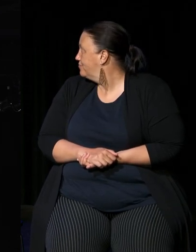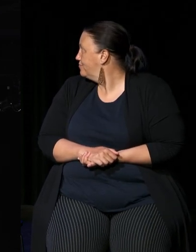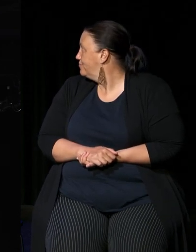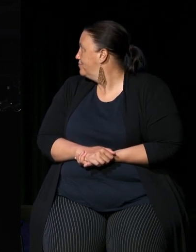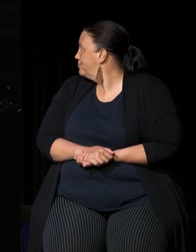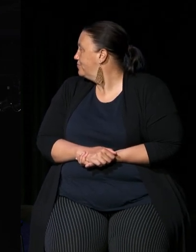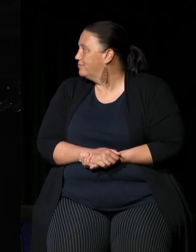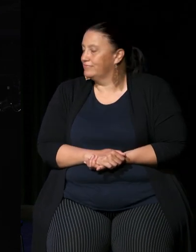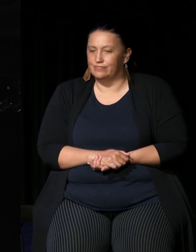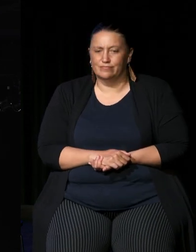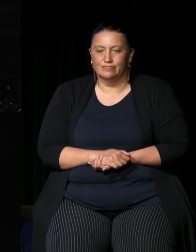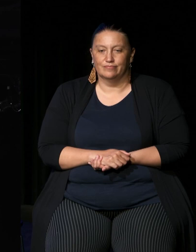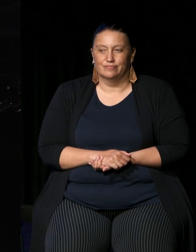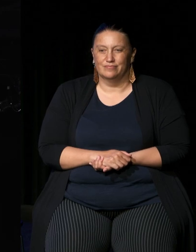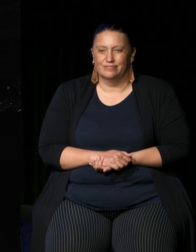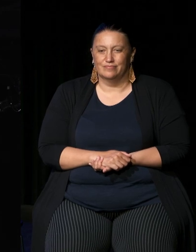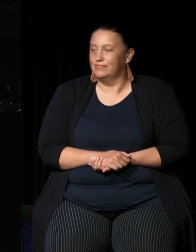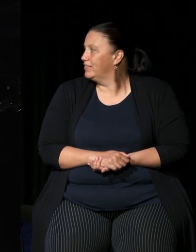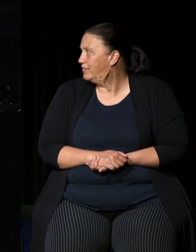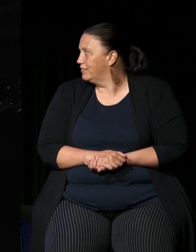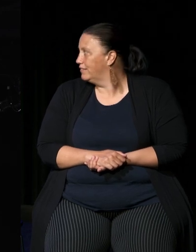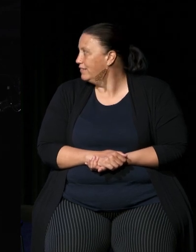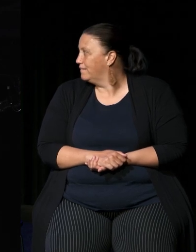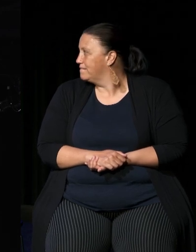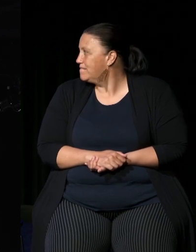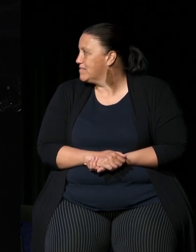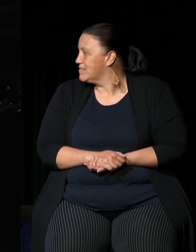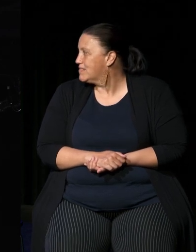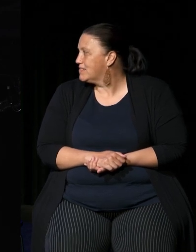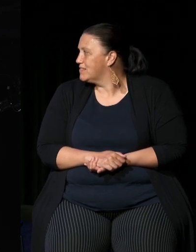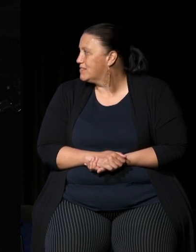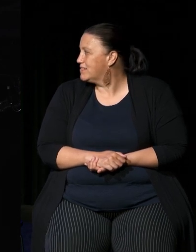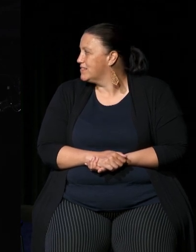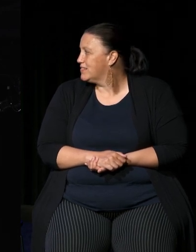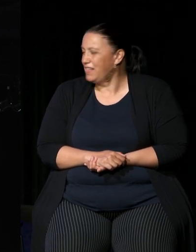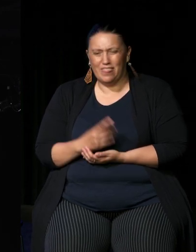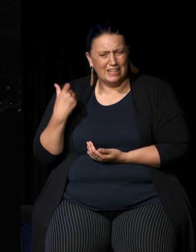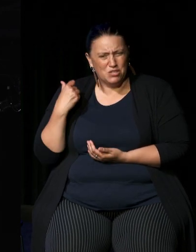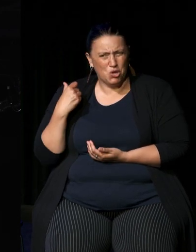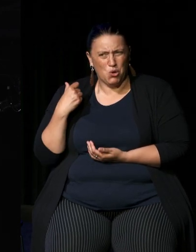some changes was that how it was when we first came in well I no it's a changing